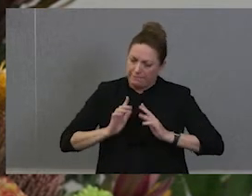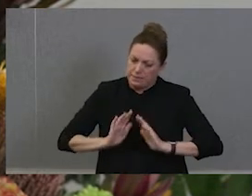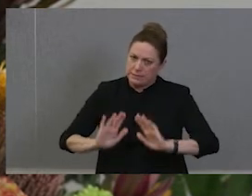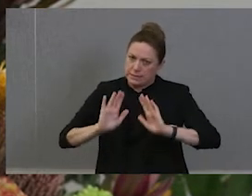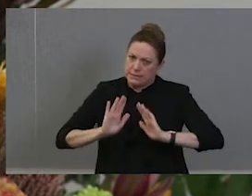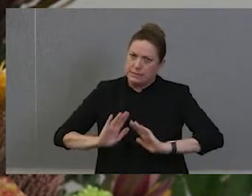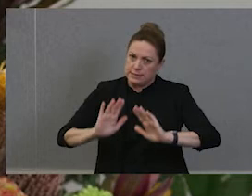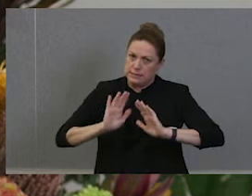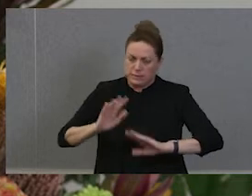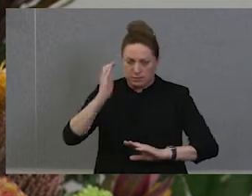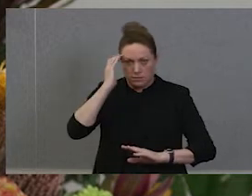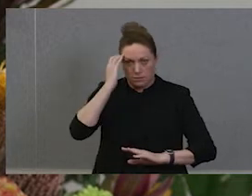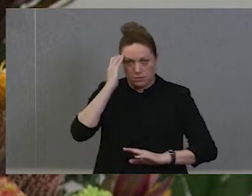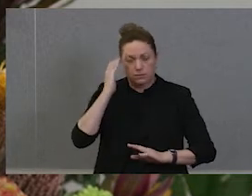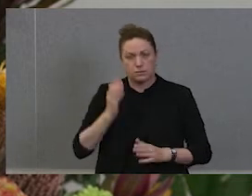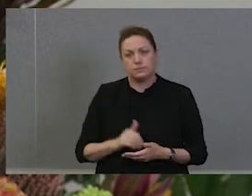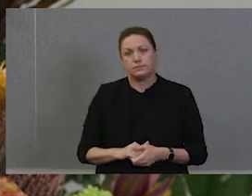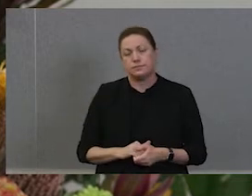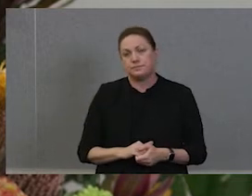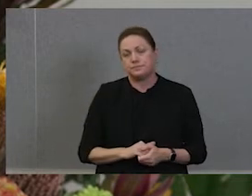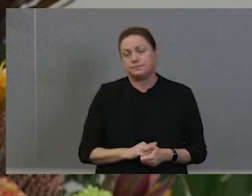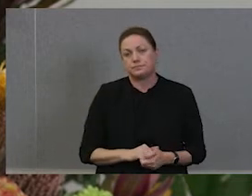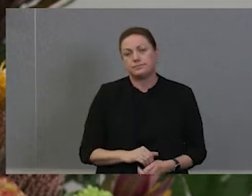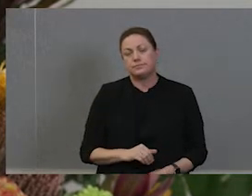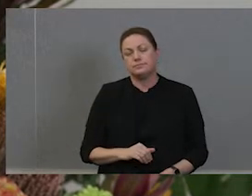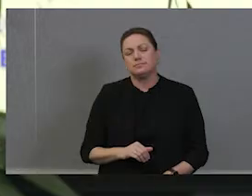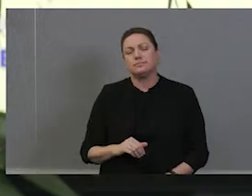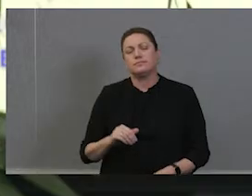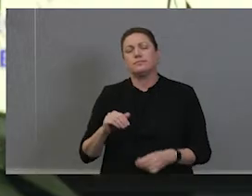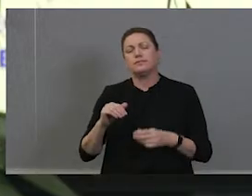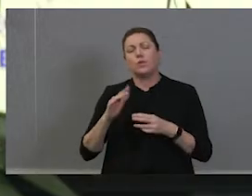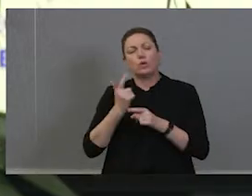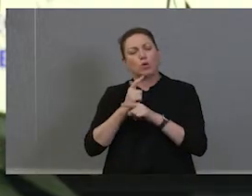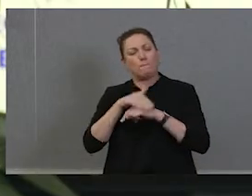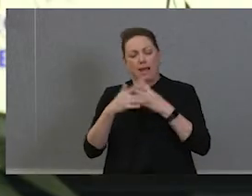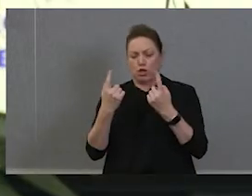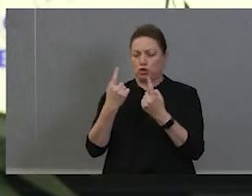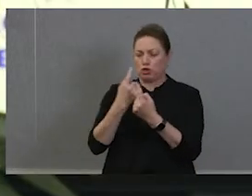more I think that that is true. Yeah, I suppose the thing with change and the thing with journeys that there isn't an endpoint, is it. But